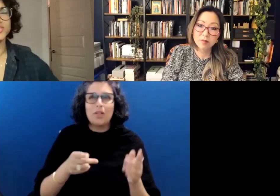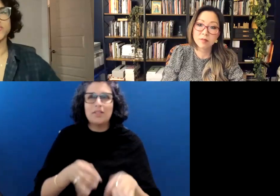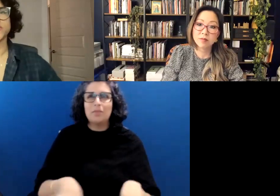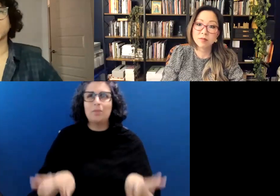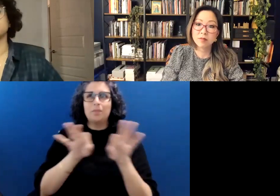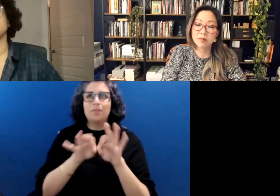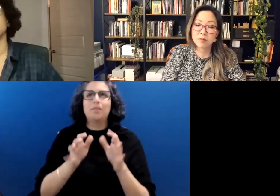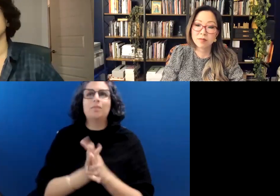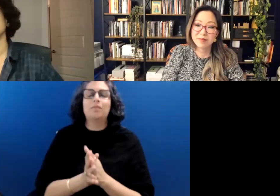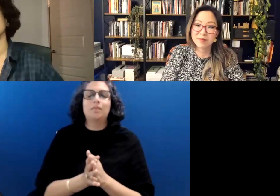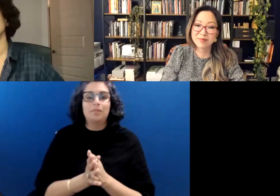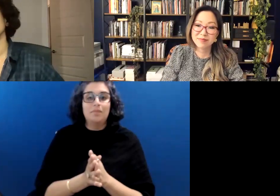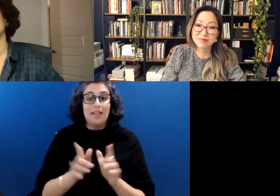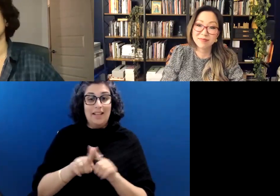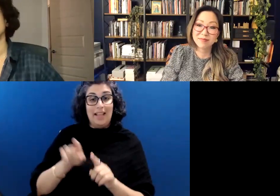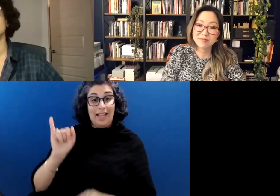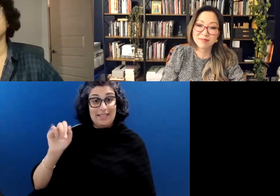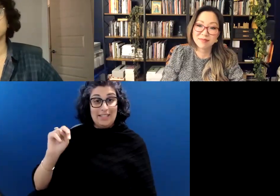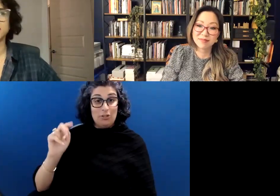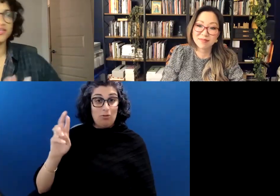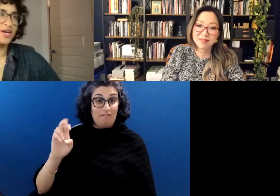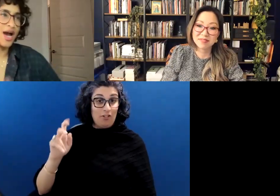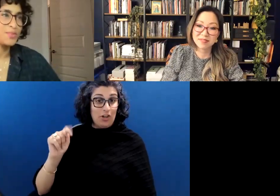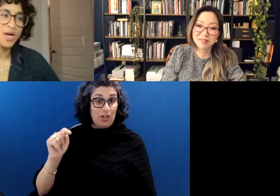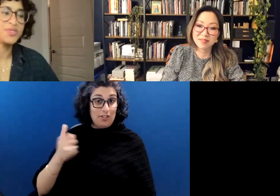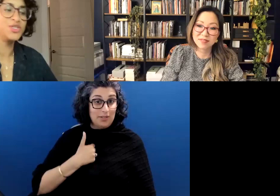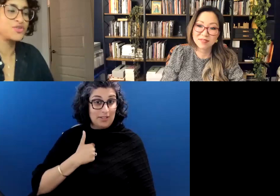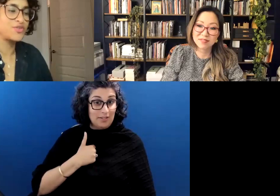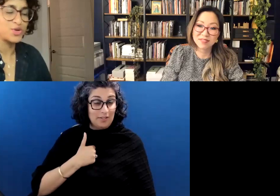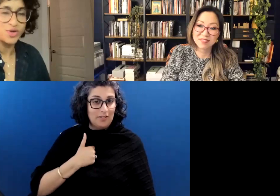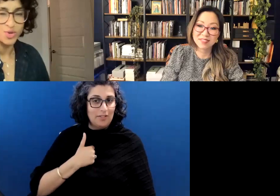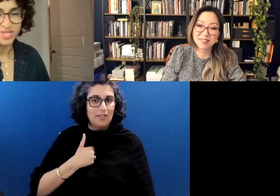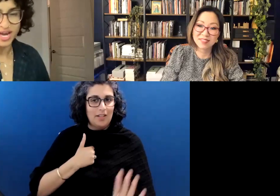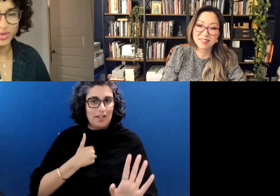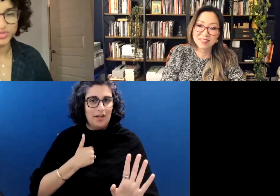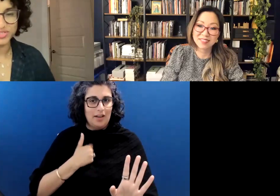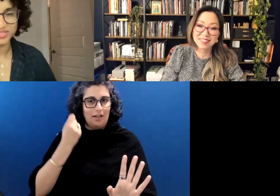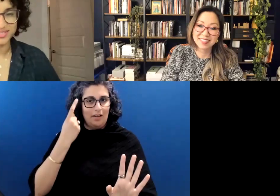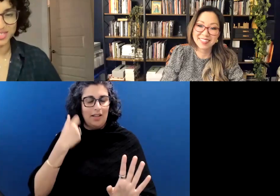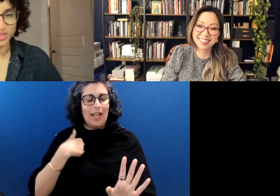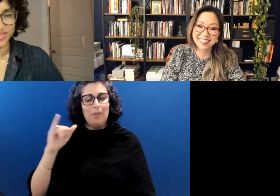As an introvert I sort of vastly, and I'm an introvert who goes out, which is, you know,